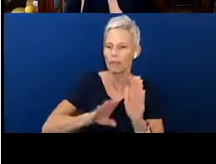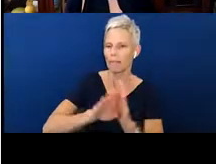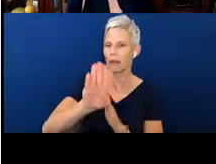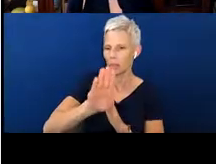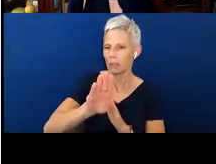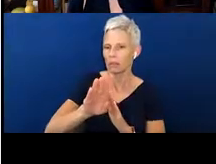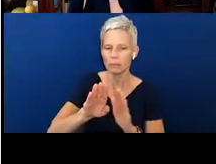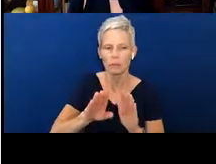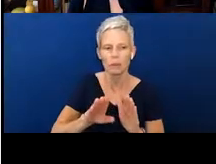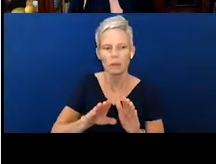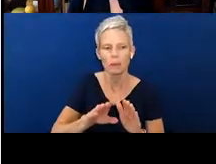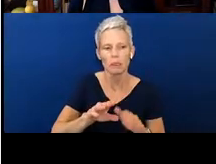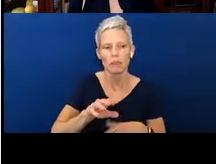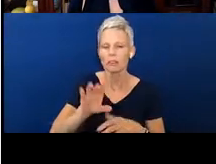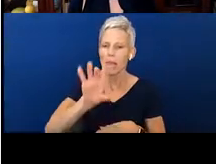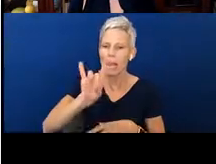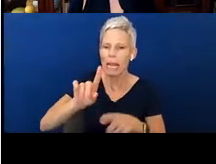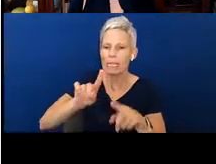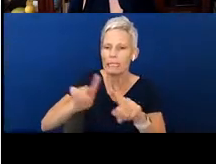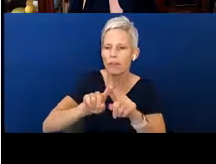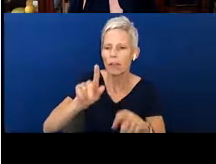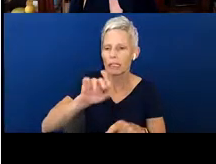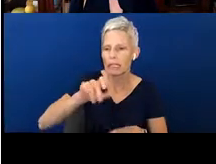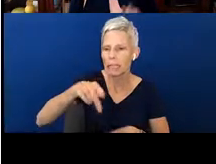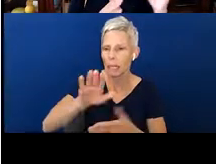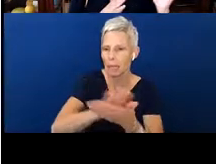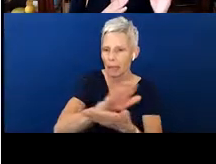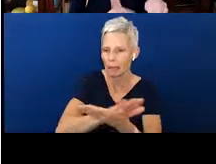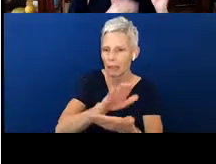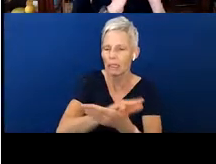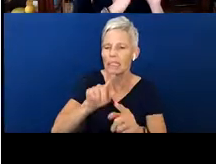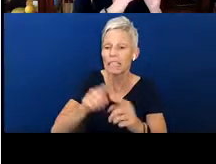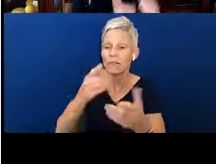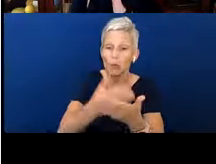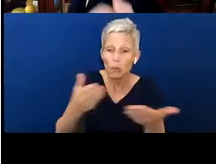these were eight tip sheets. If you go on and look at the resources that are divided up by Language,